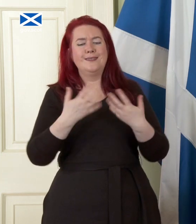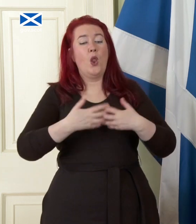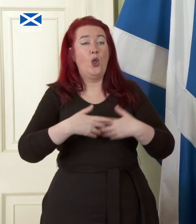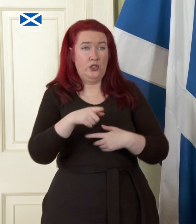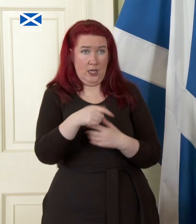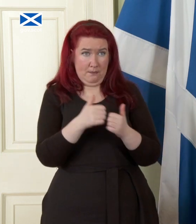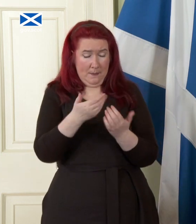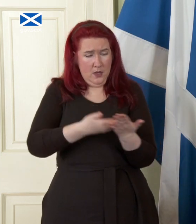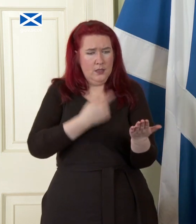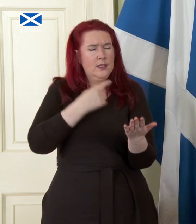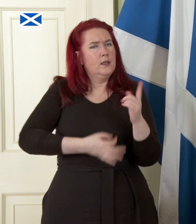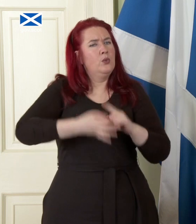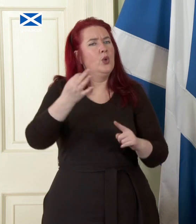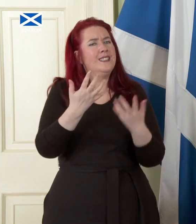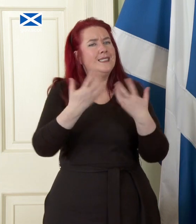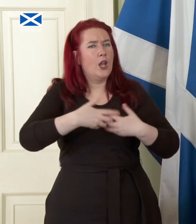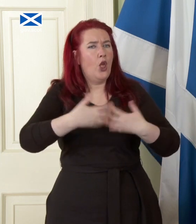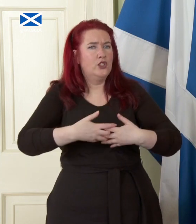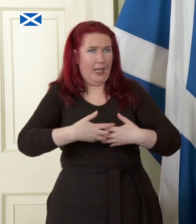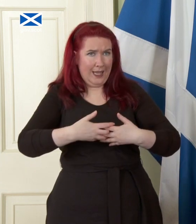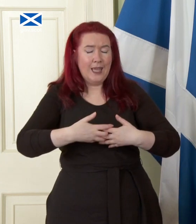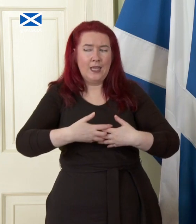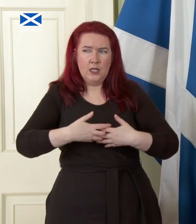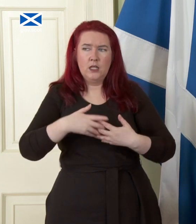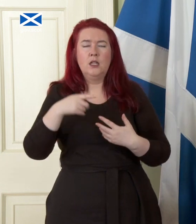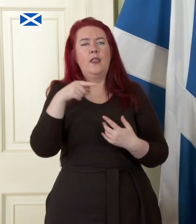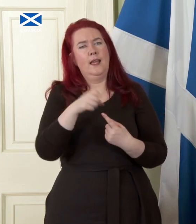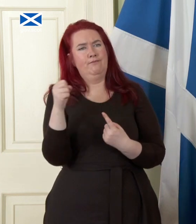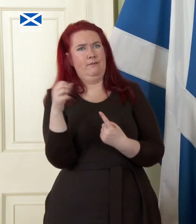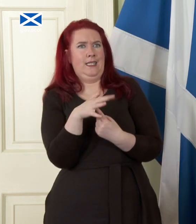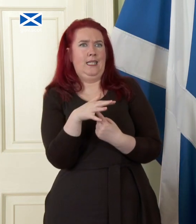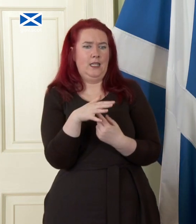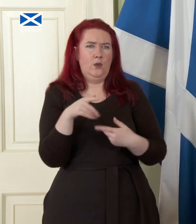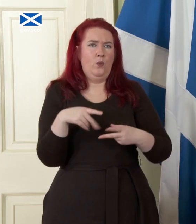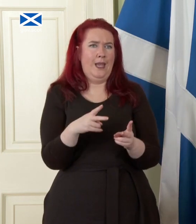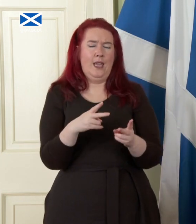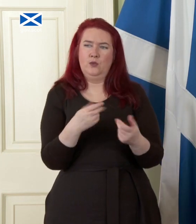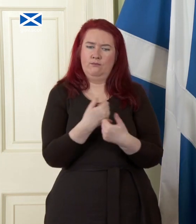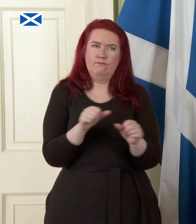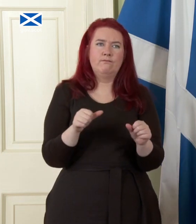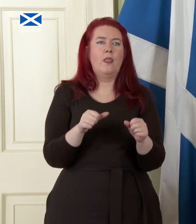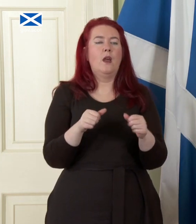improvements in technology as being the key to solving the goods crossing the border I just